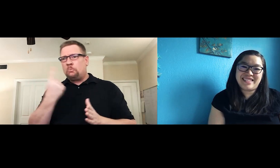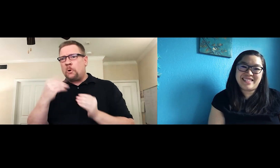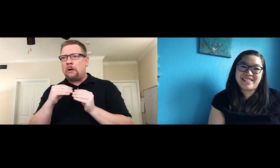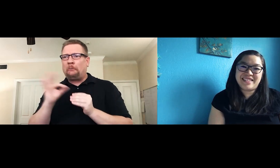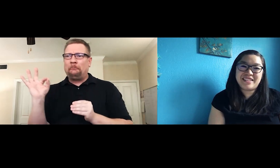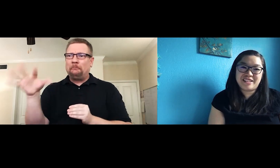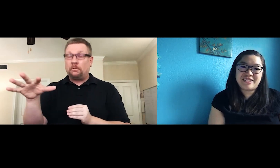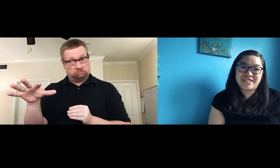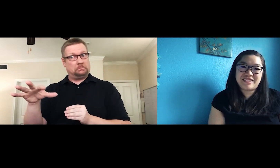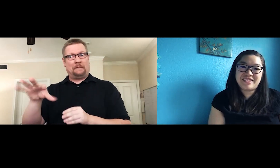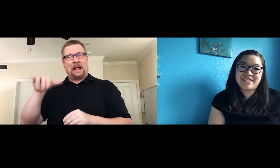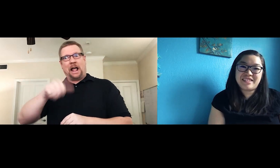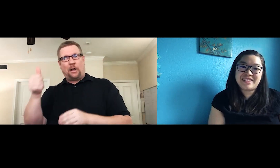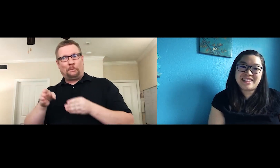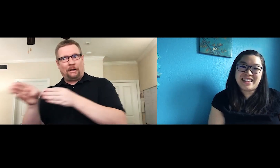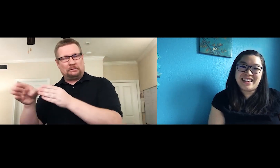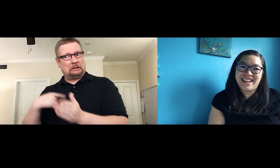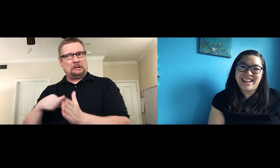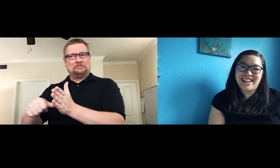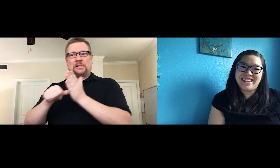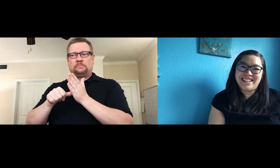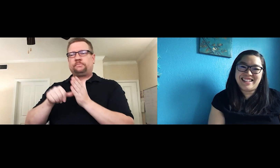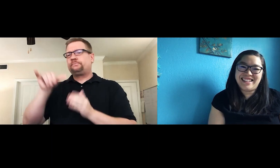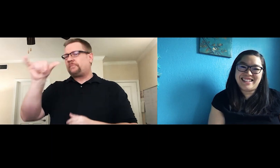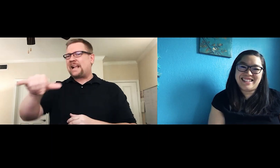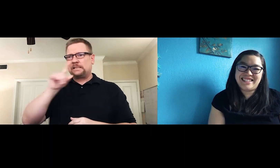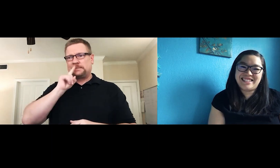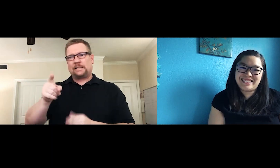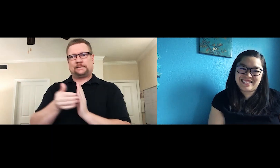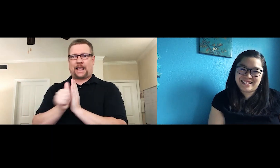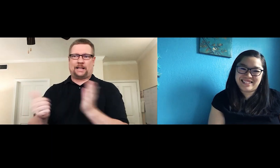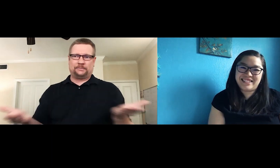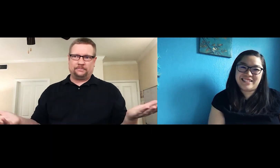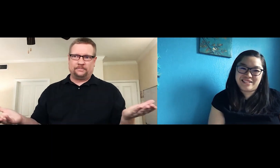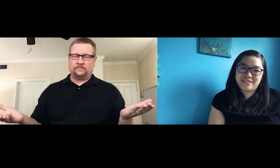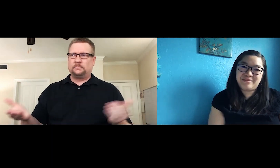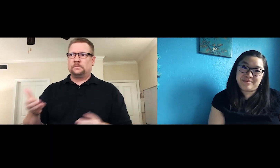another intent and they ran with it. That is how to suss out real talent.